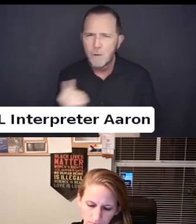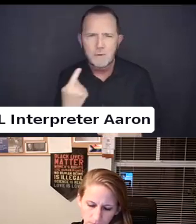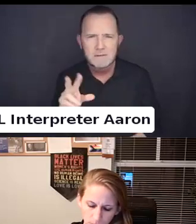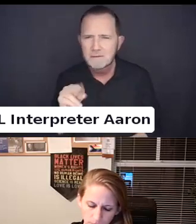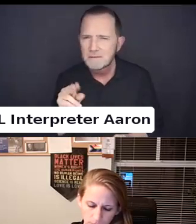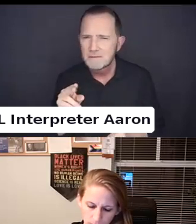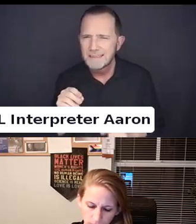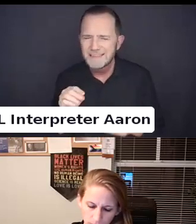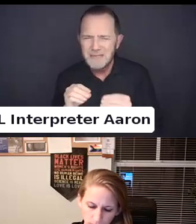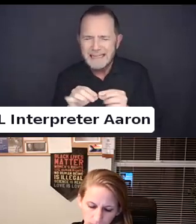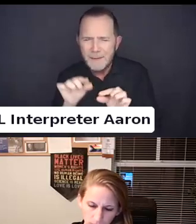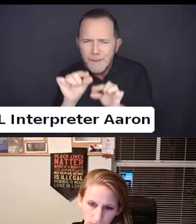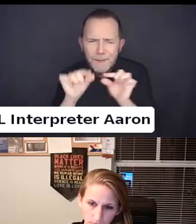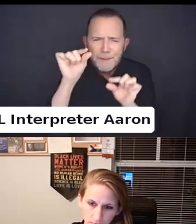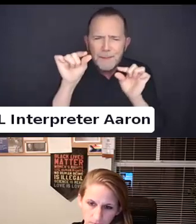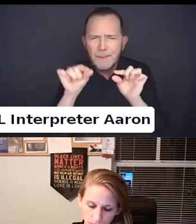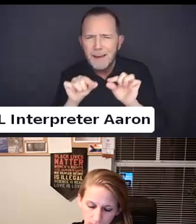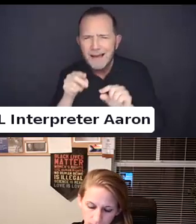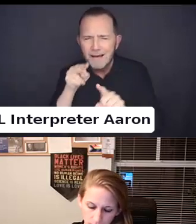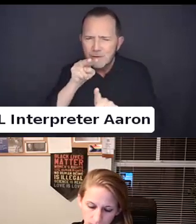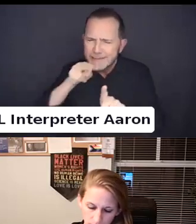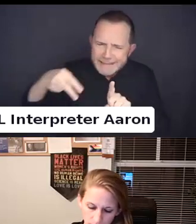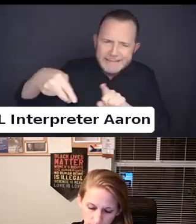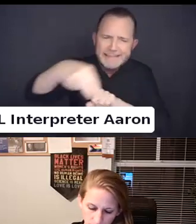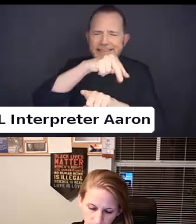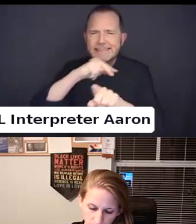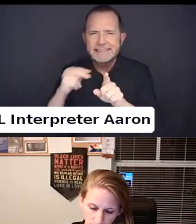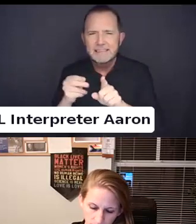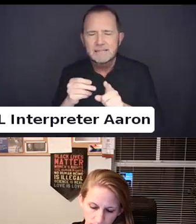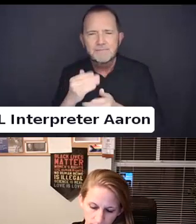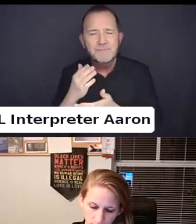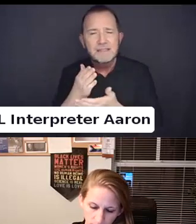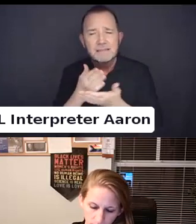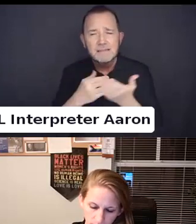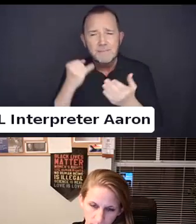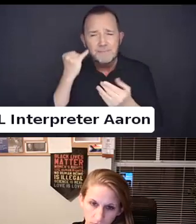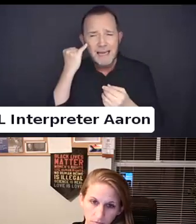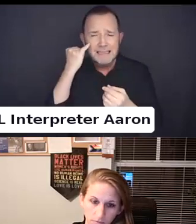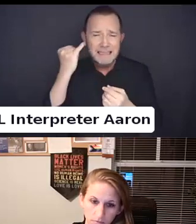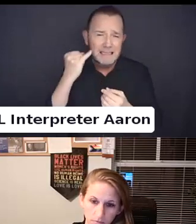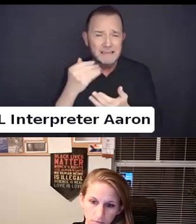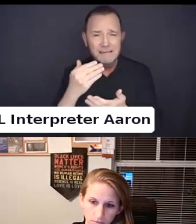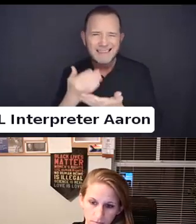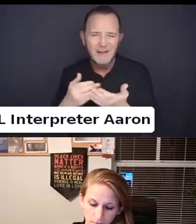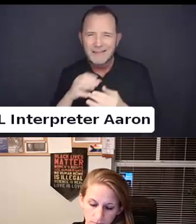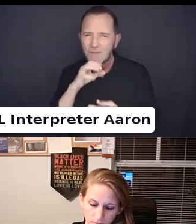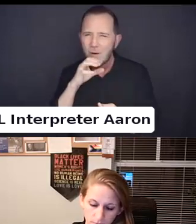Just like a lot of these ideas and concepts are outdated in terms of transvestite, read